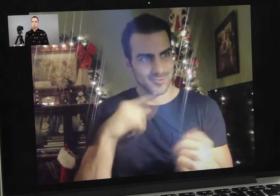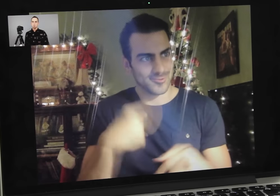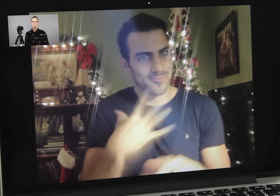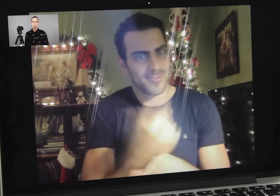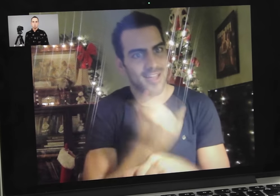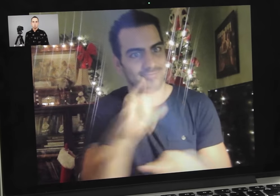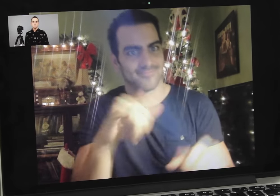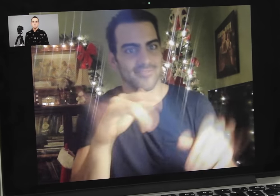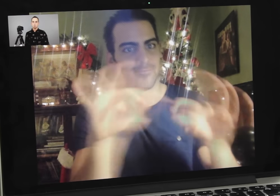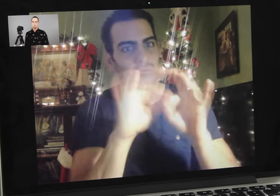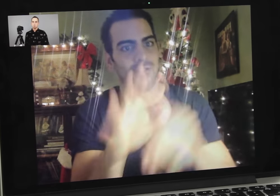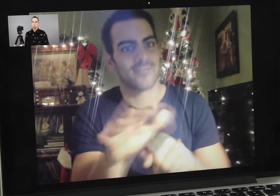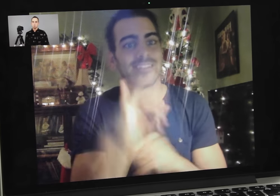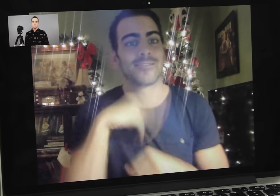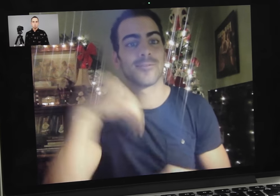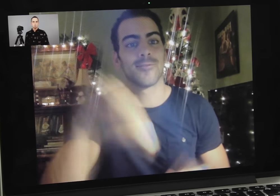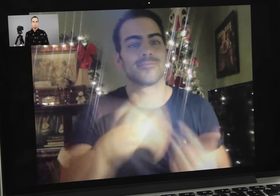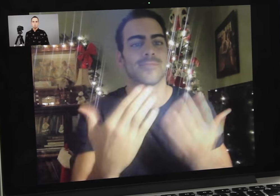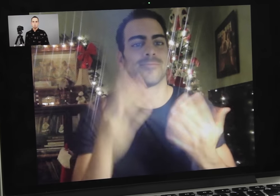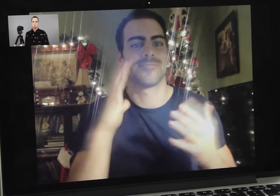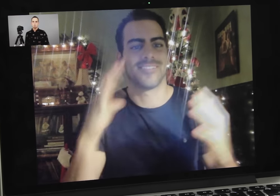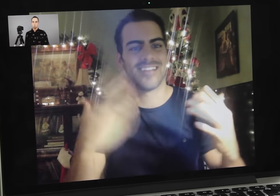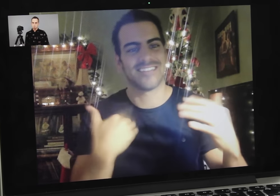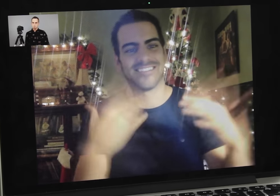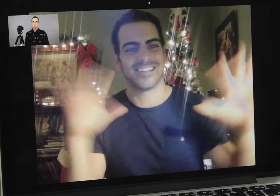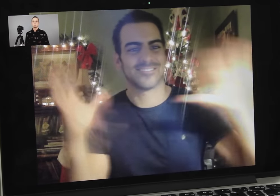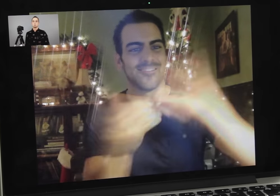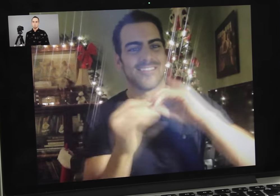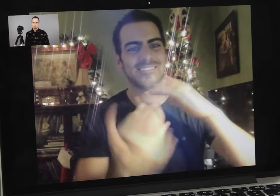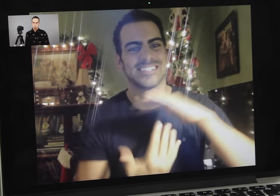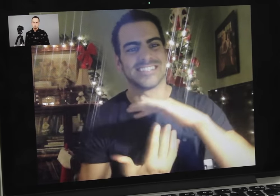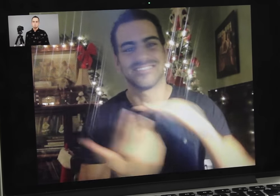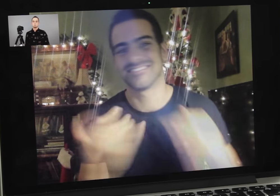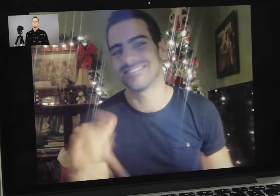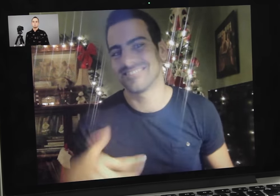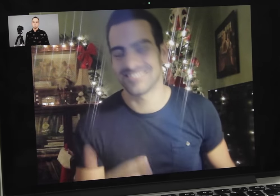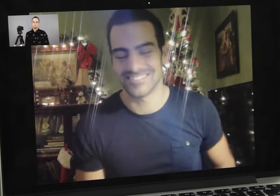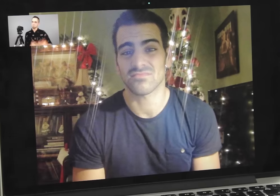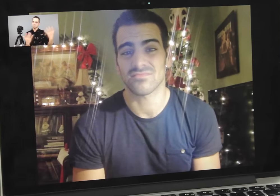I won, and that was important enough. If I lost, I might have some fuming emotions.